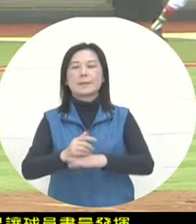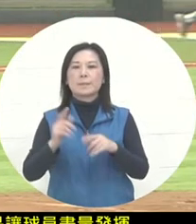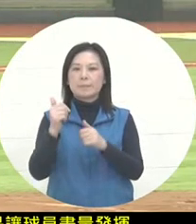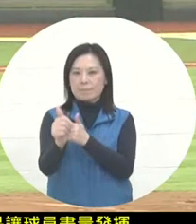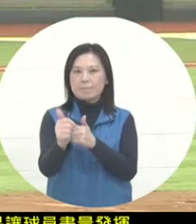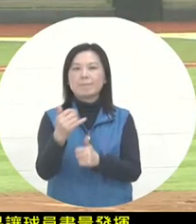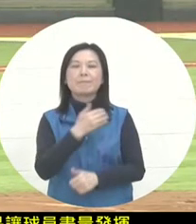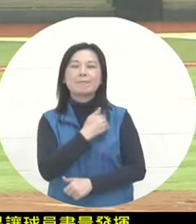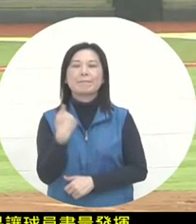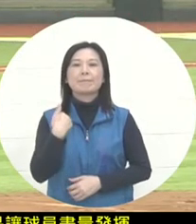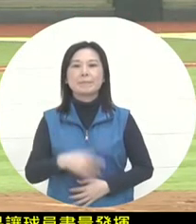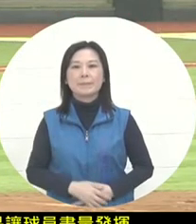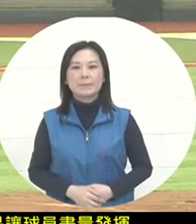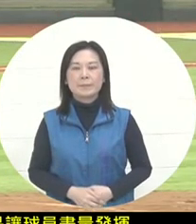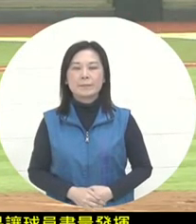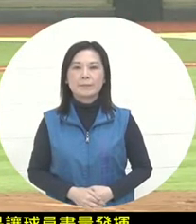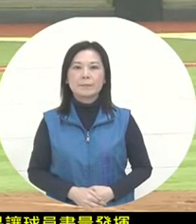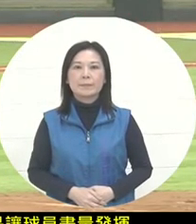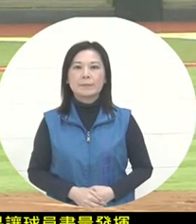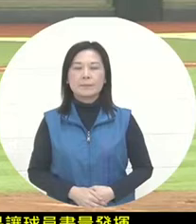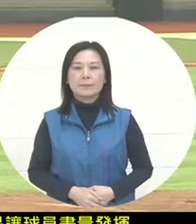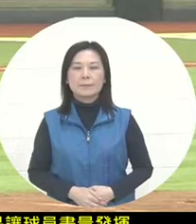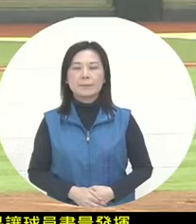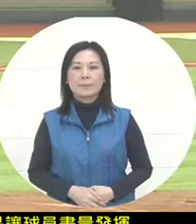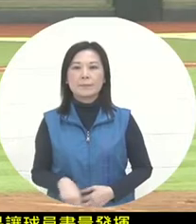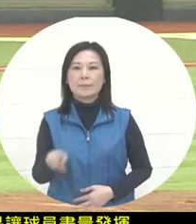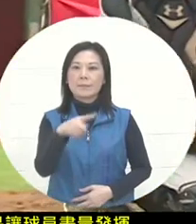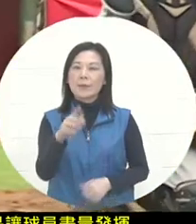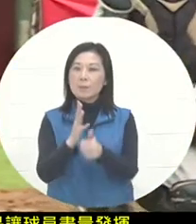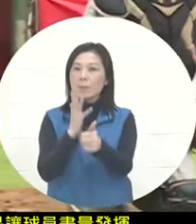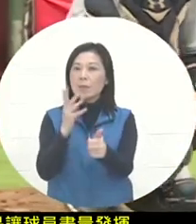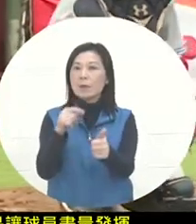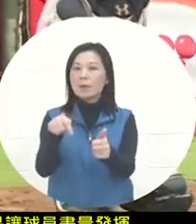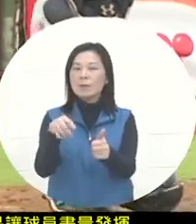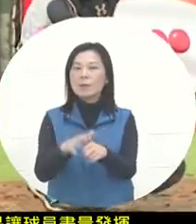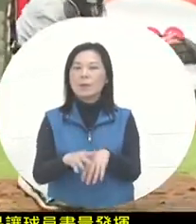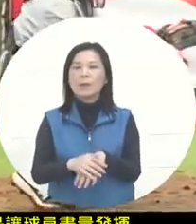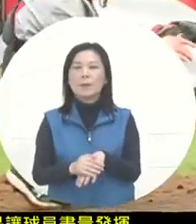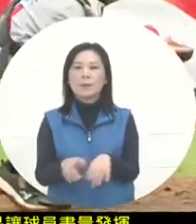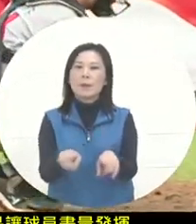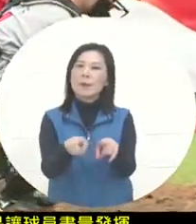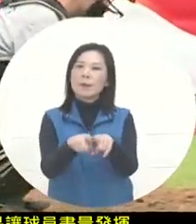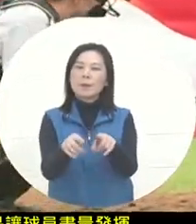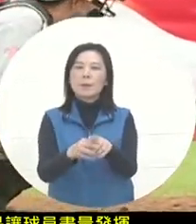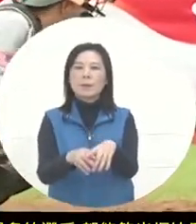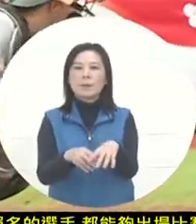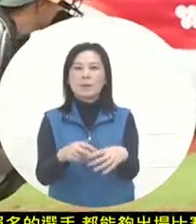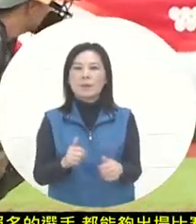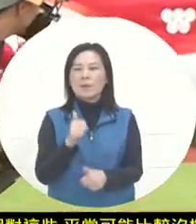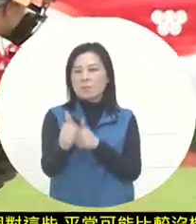This is actually very important for these hearing-impaired baseball players who